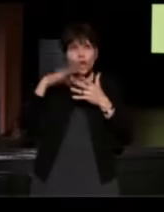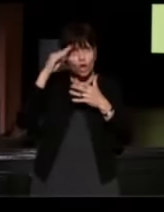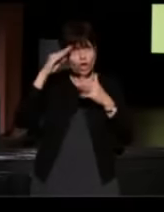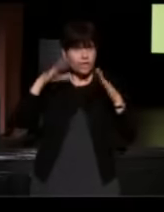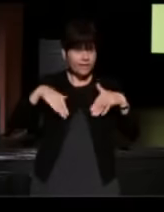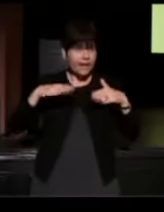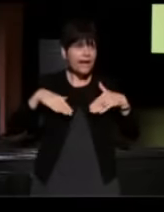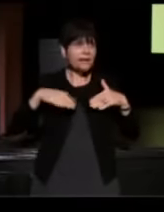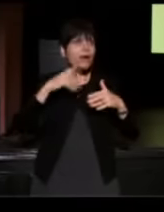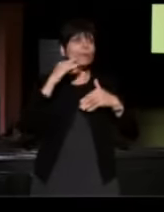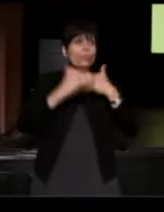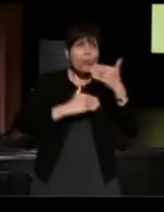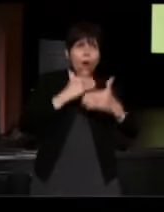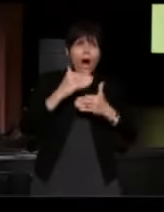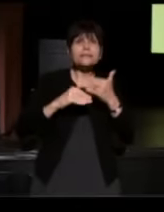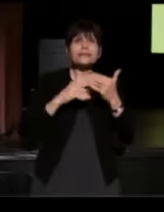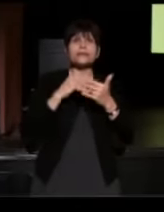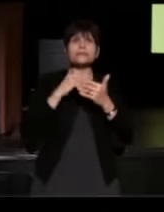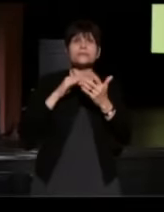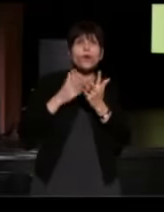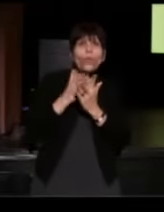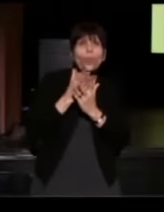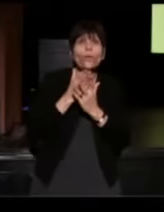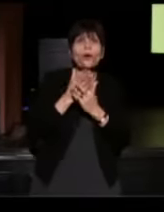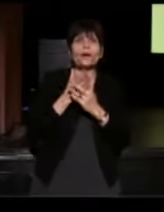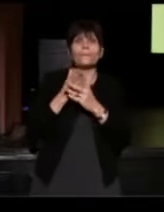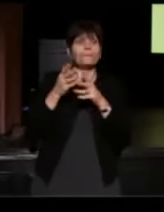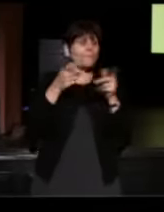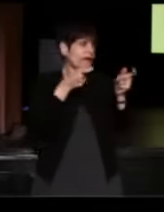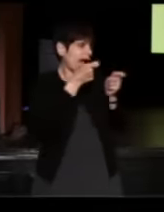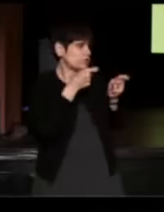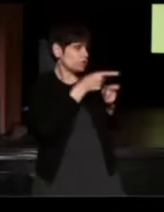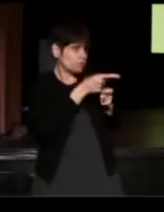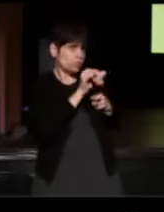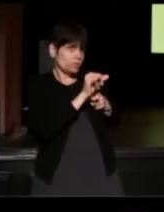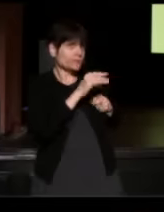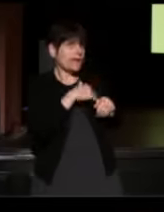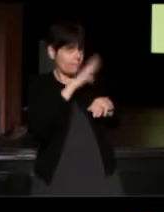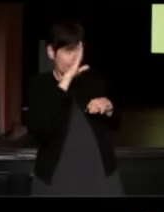because it's still a process that I'm going through. (Mary) I treat you as I would treat my son